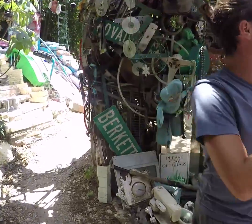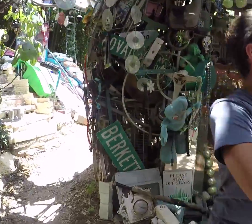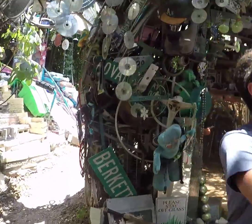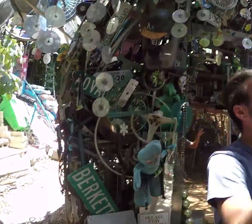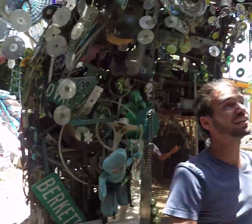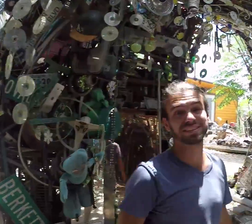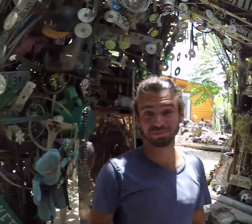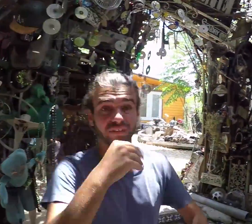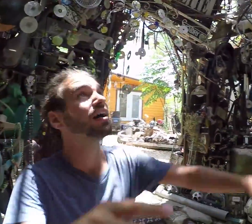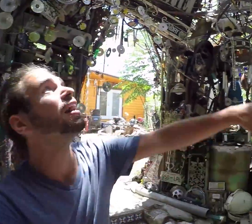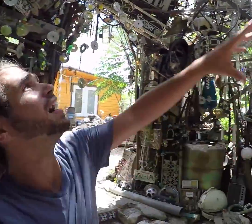It's beautiful up there.